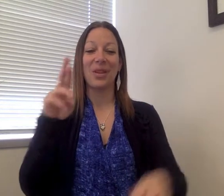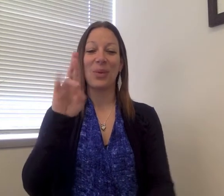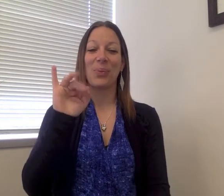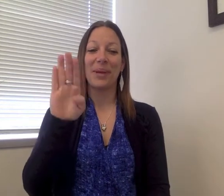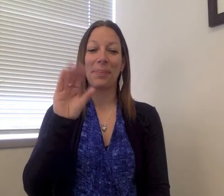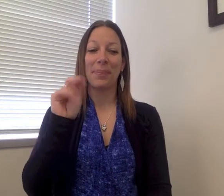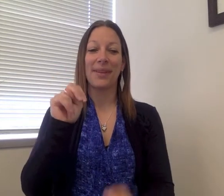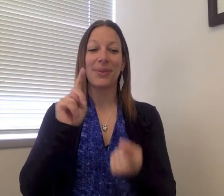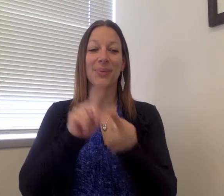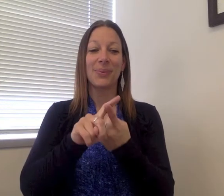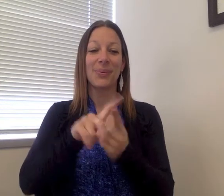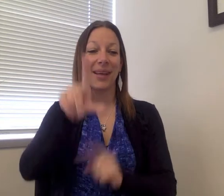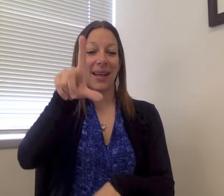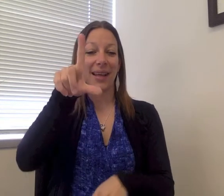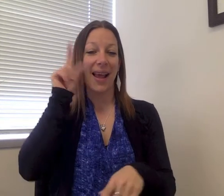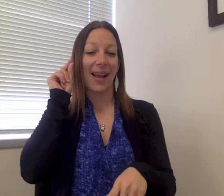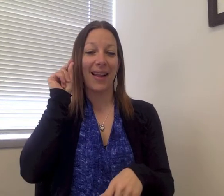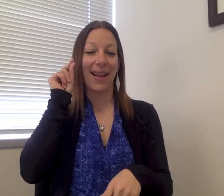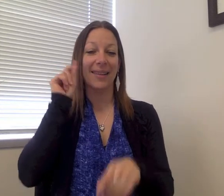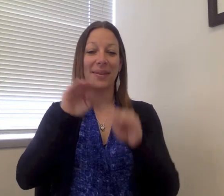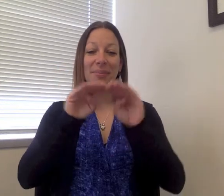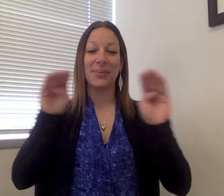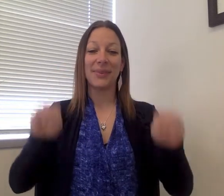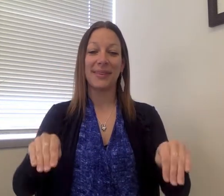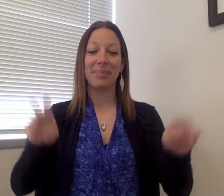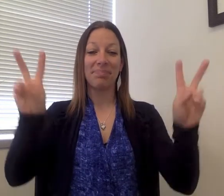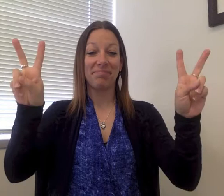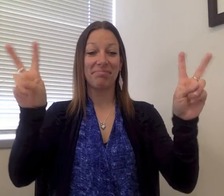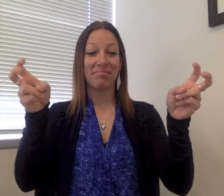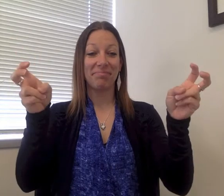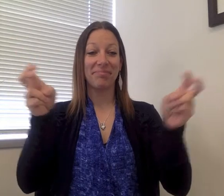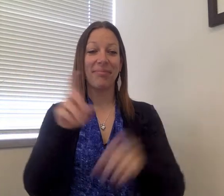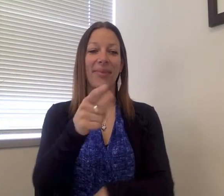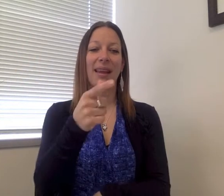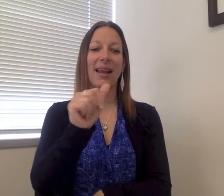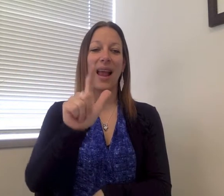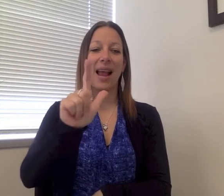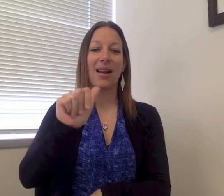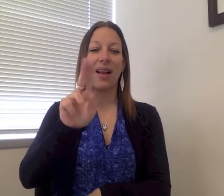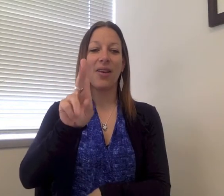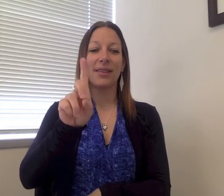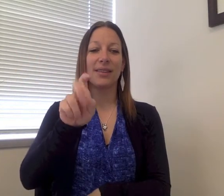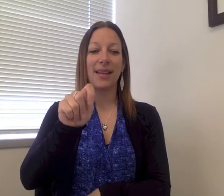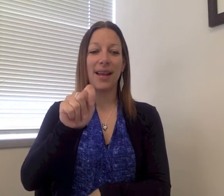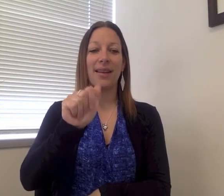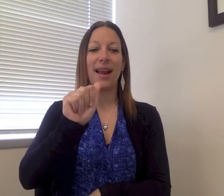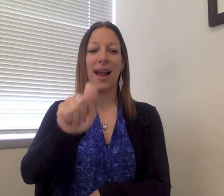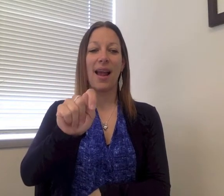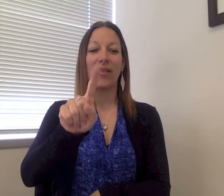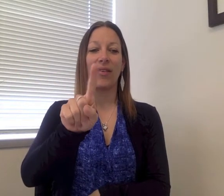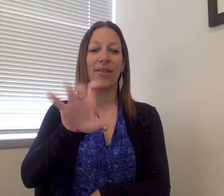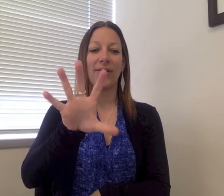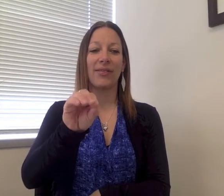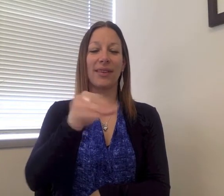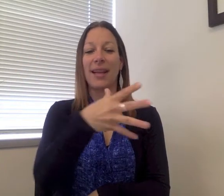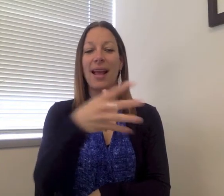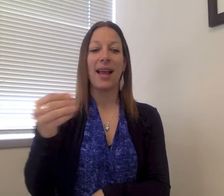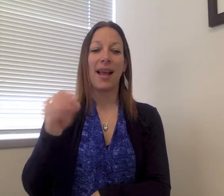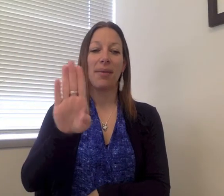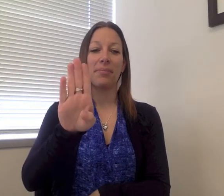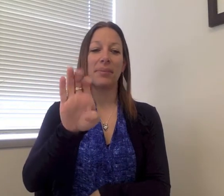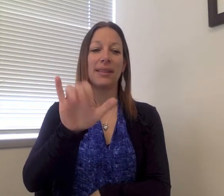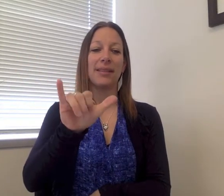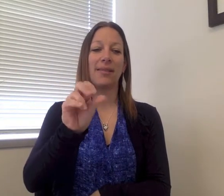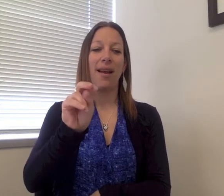They celebrated with a ribbon-cutting. The name of the museum is, "Gallaudet at 150 and